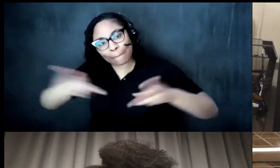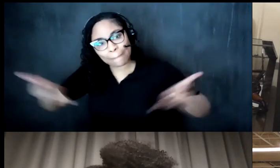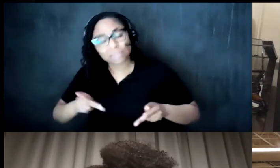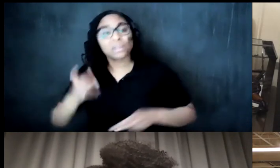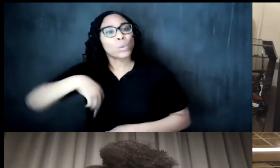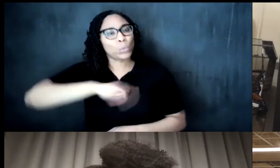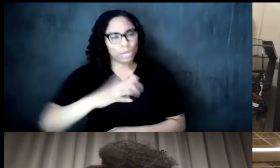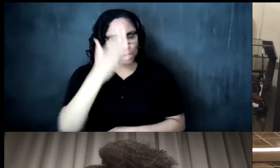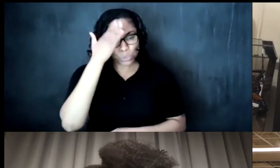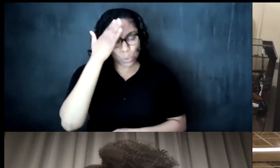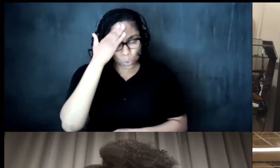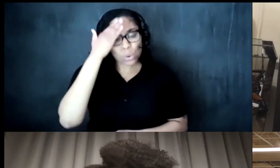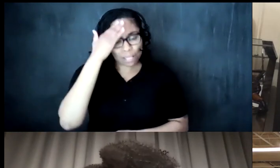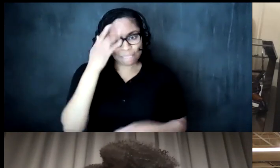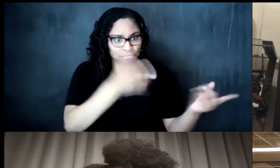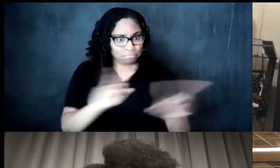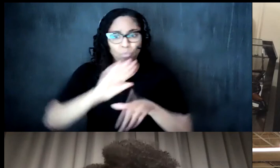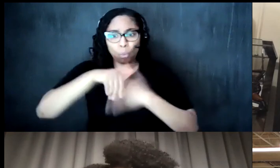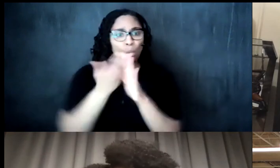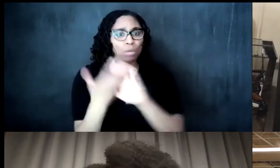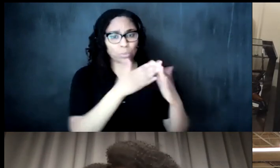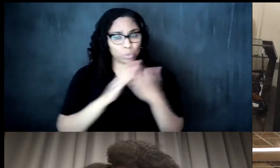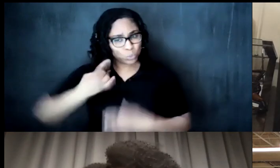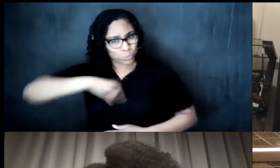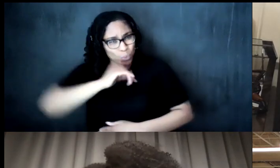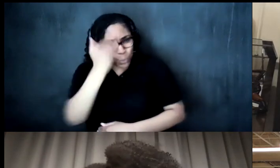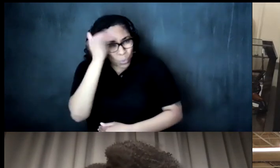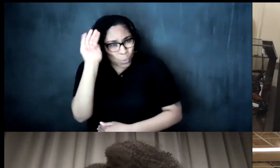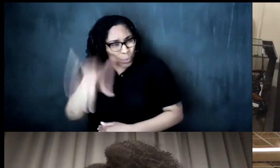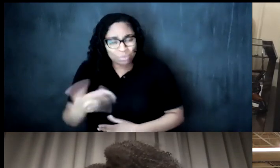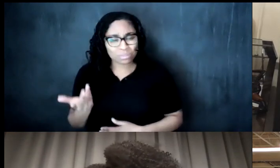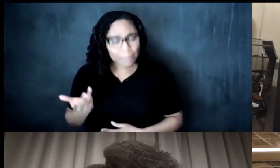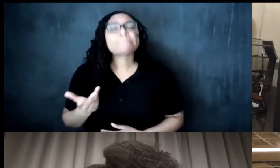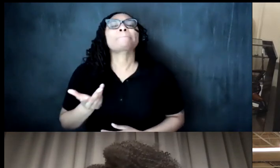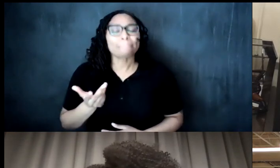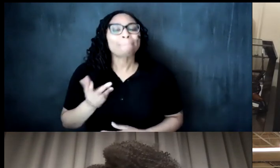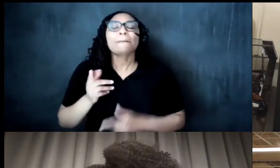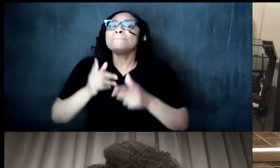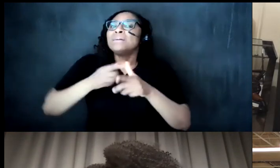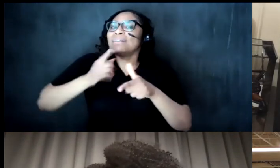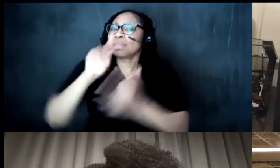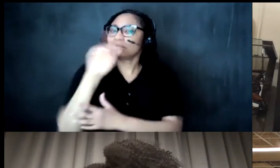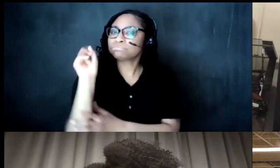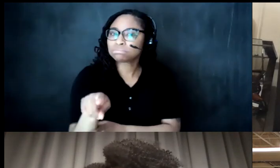these communities right we know that the the question then becomes where are we not going